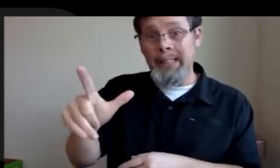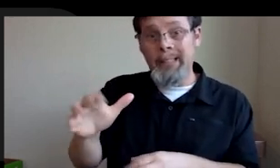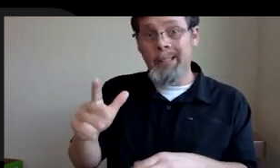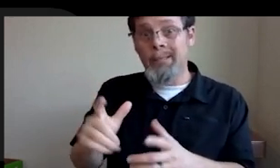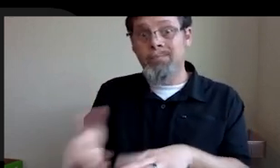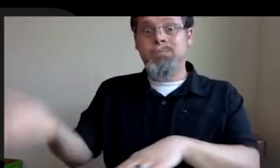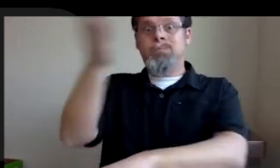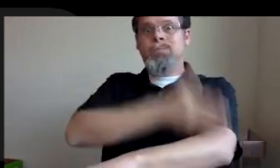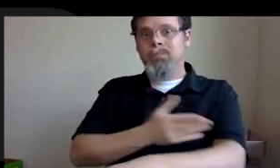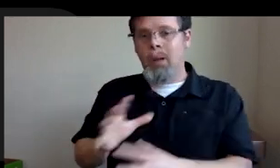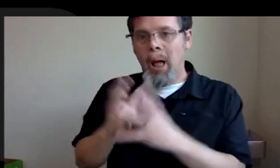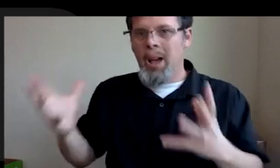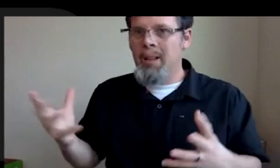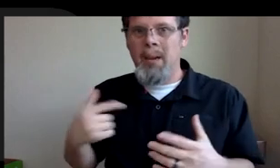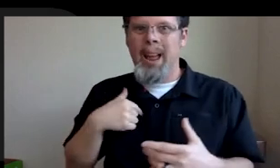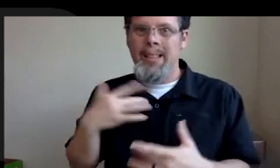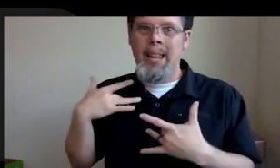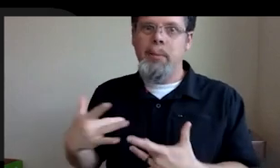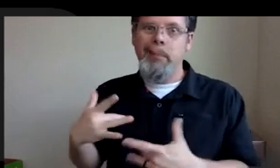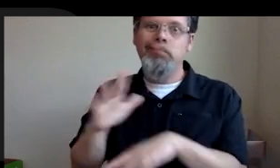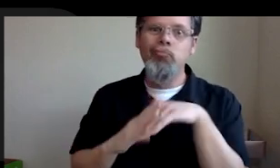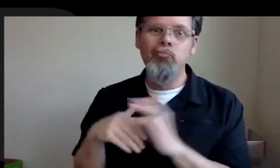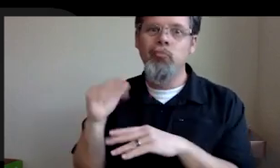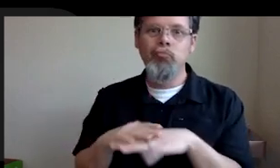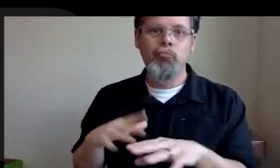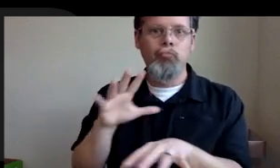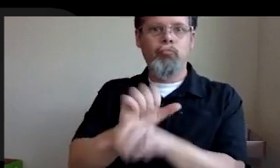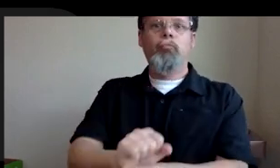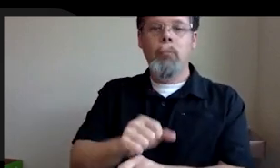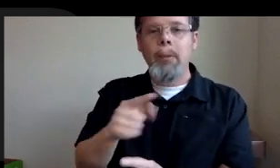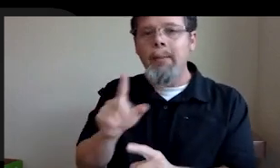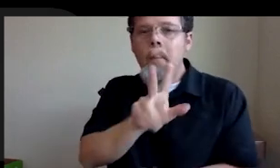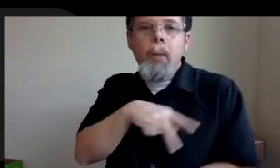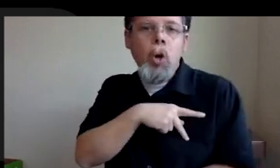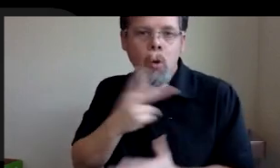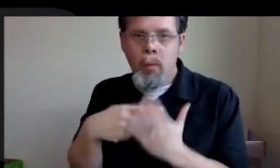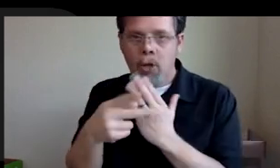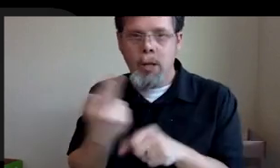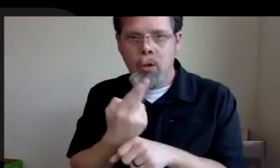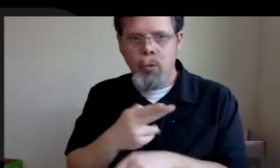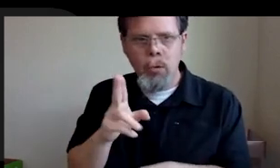myself to that technology the most. And so even on personal projects, I use unreal. I use Maya for